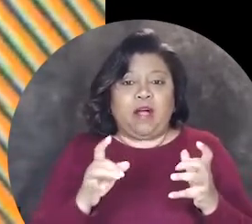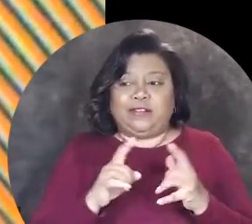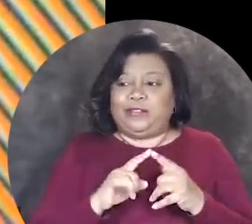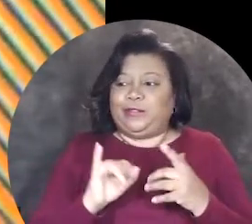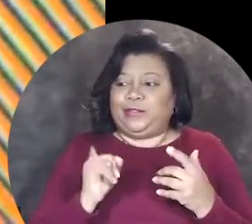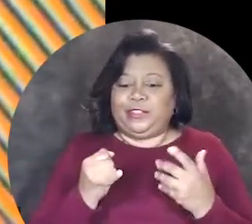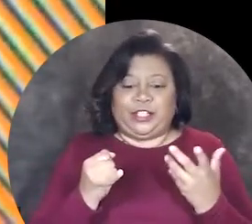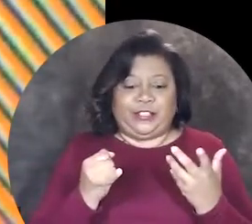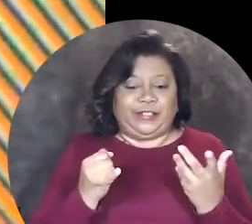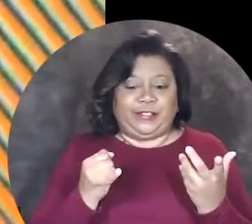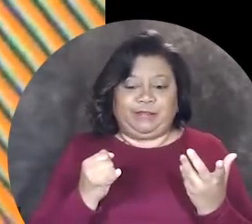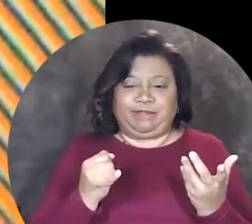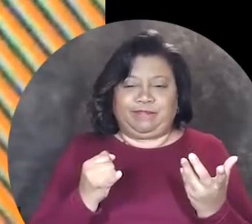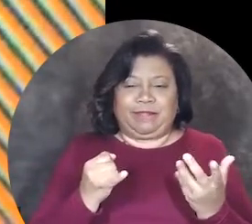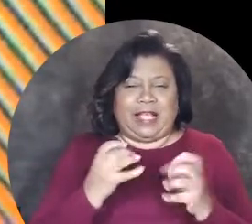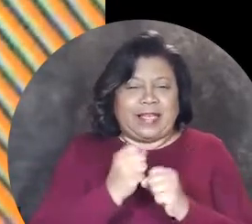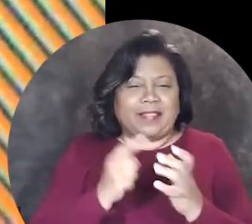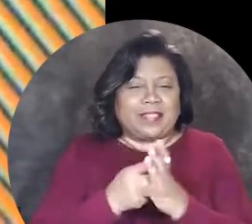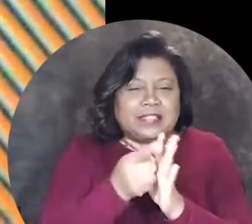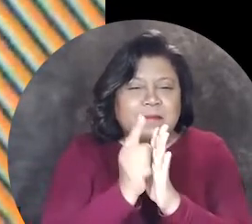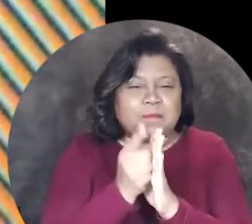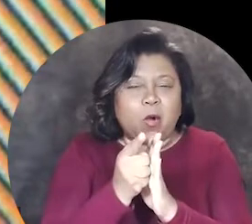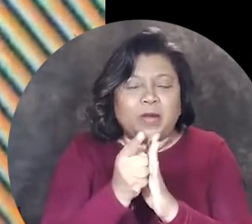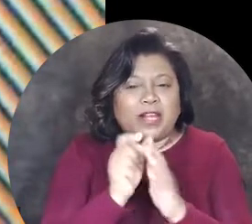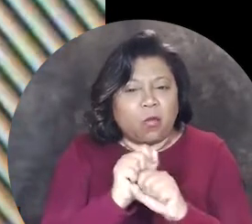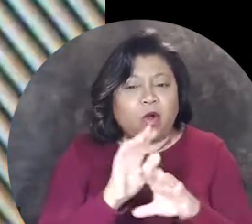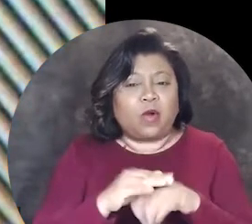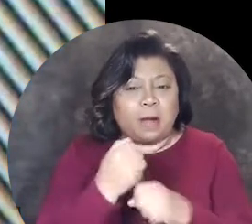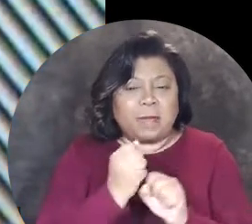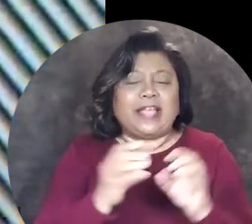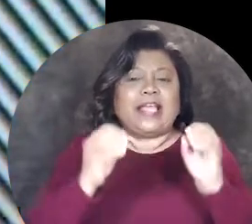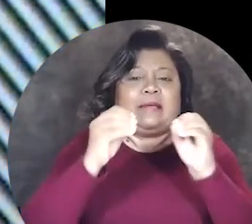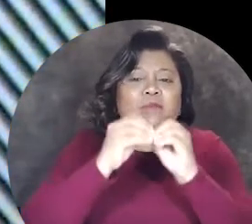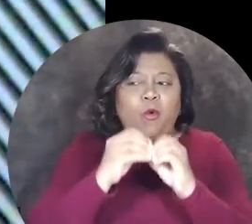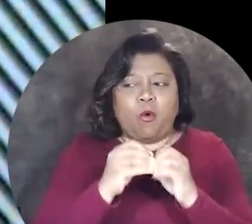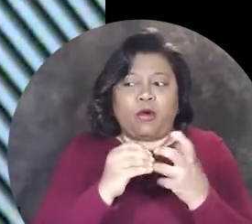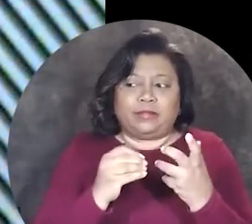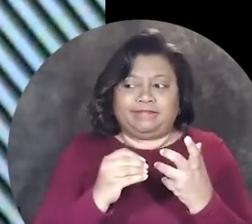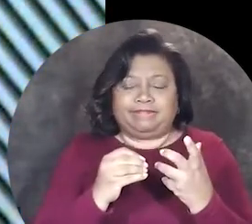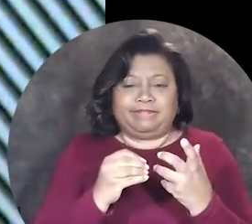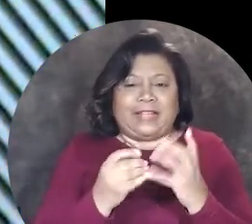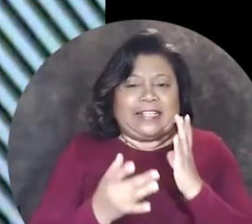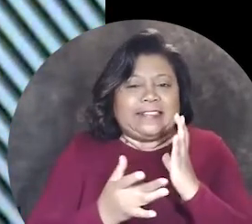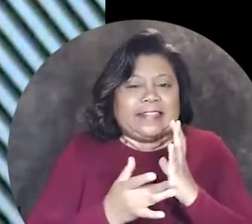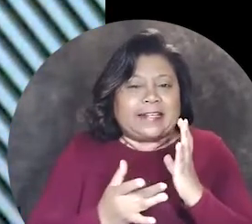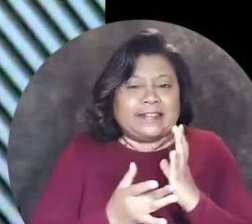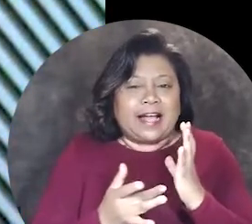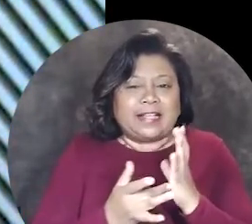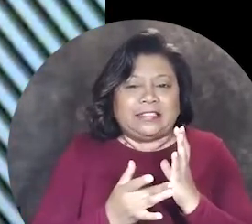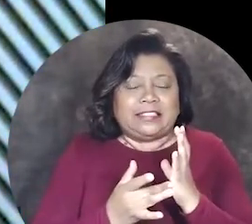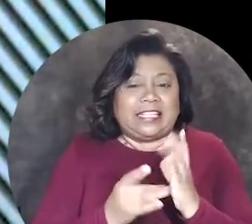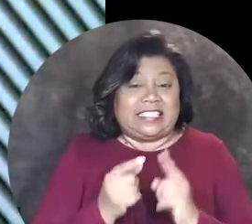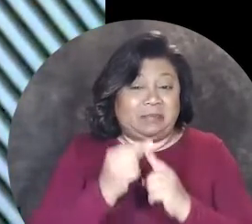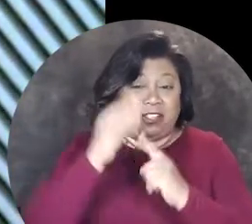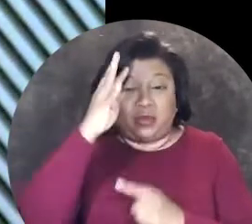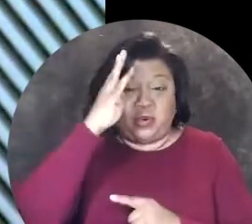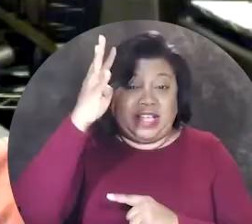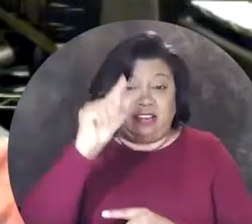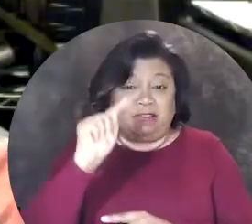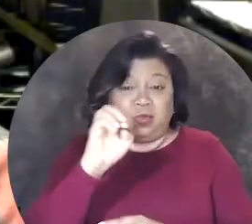I wanted to just get this moment and work on making more technology, especially creative tools